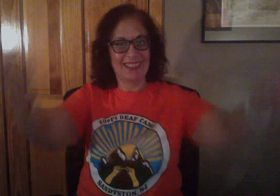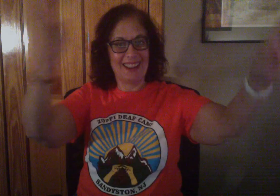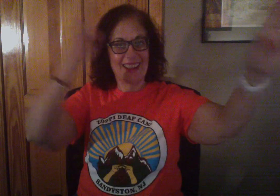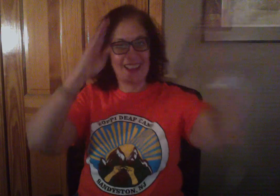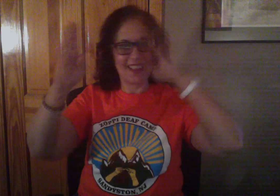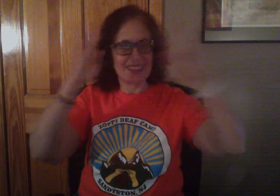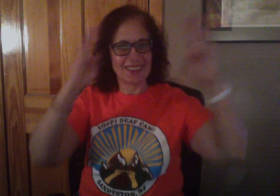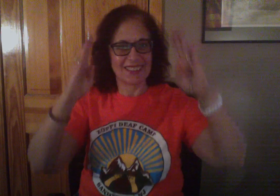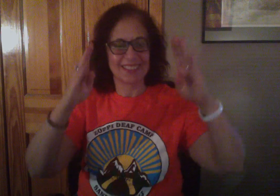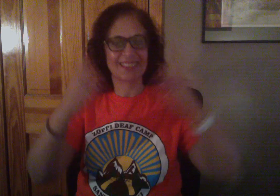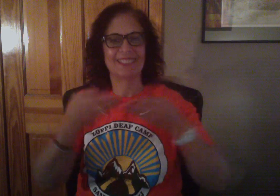Hello